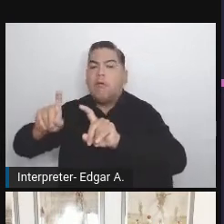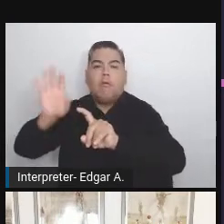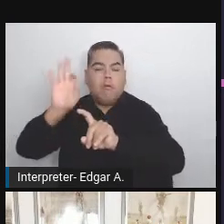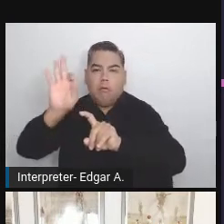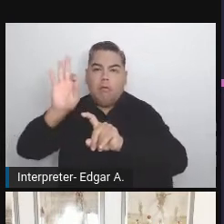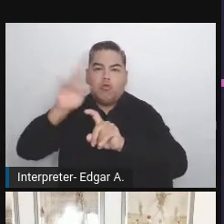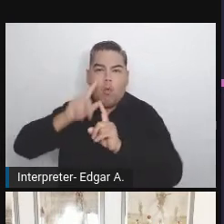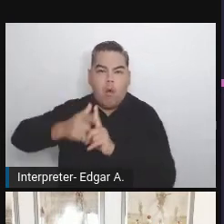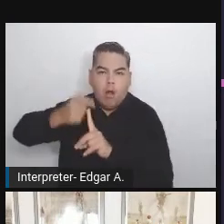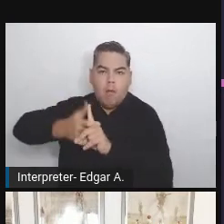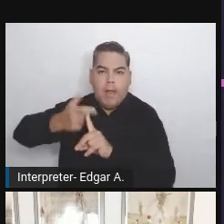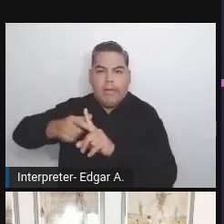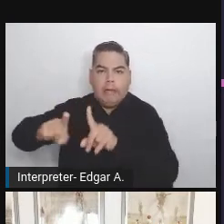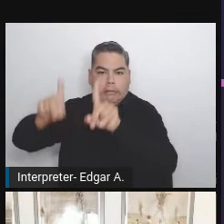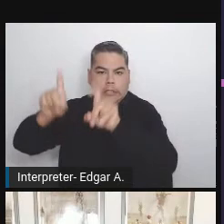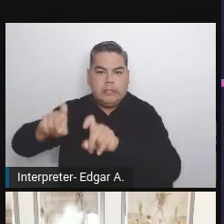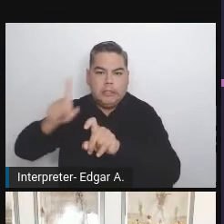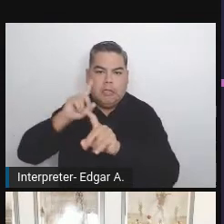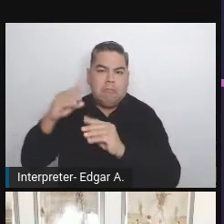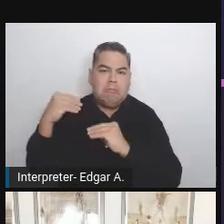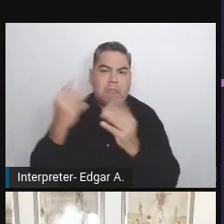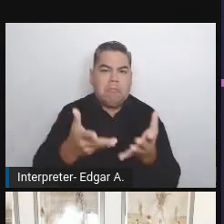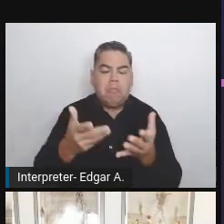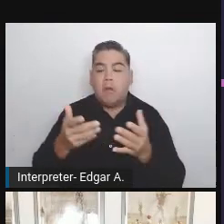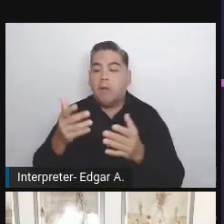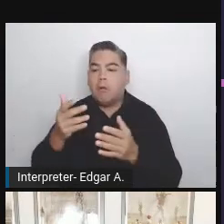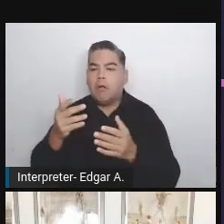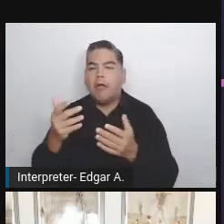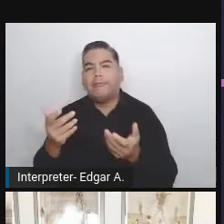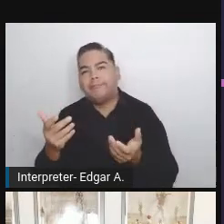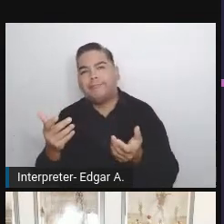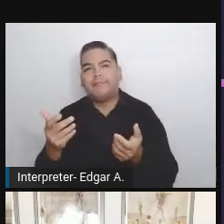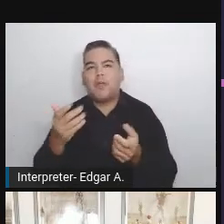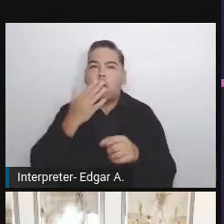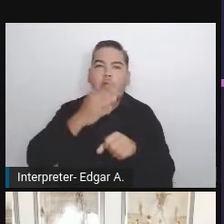with let's call it a good enough approach.